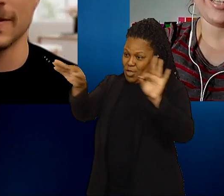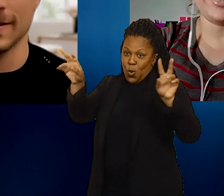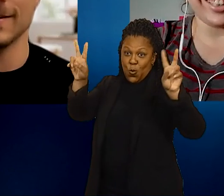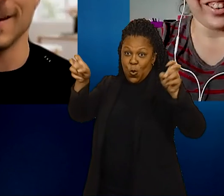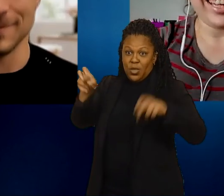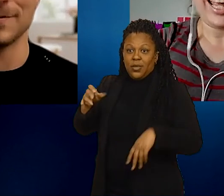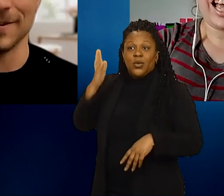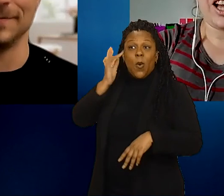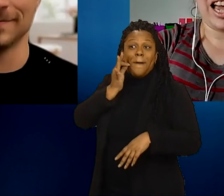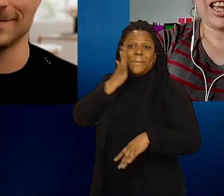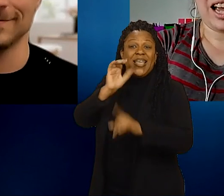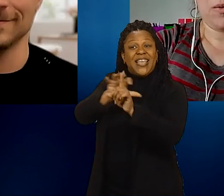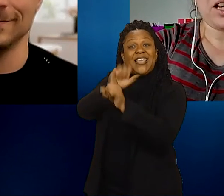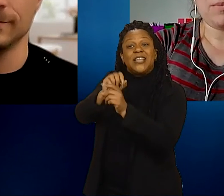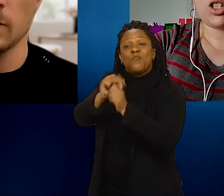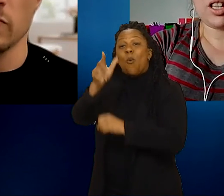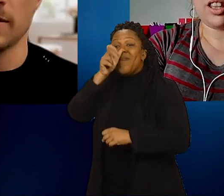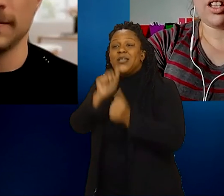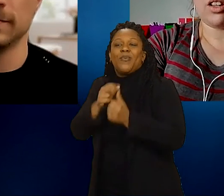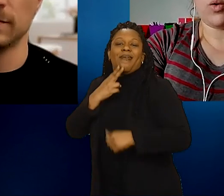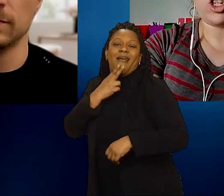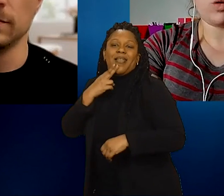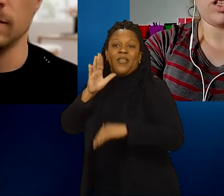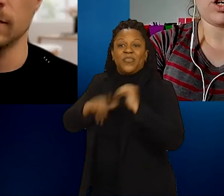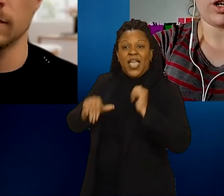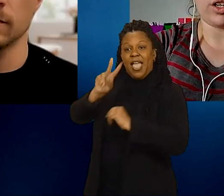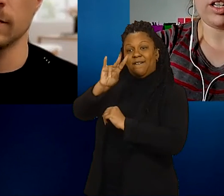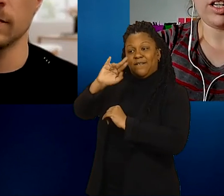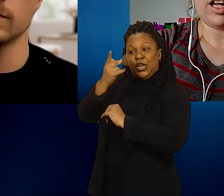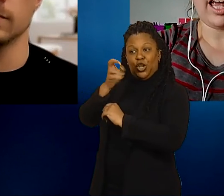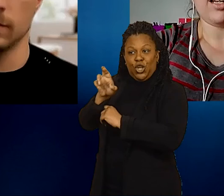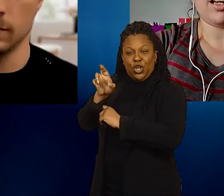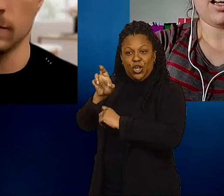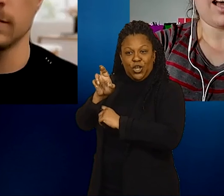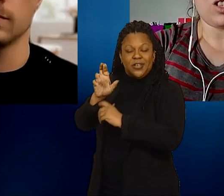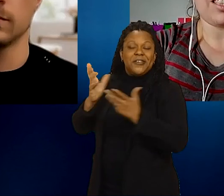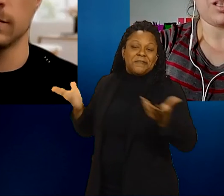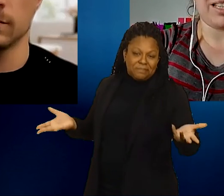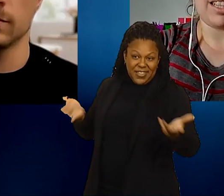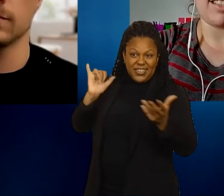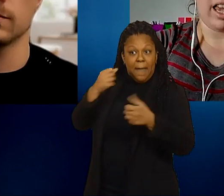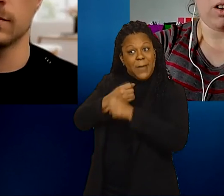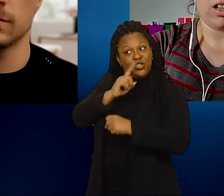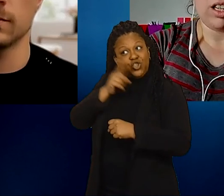So I wanted to make sure that the question was heard and not just dismissed as anger.